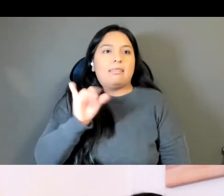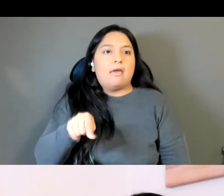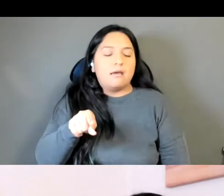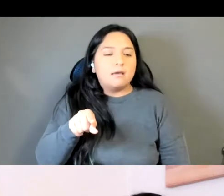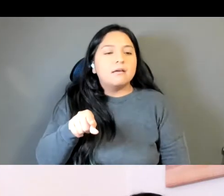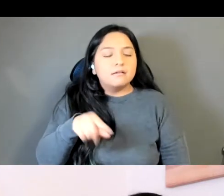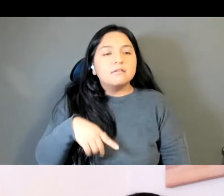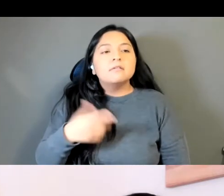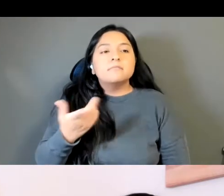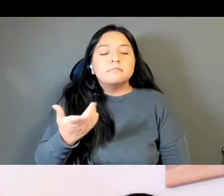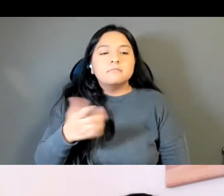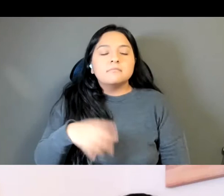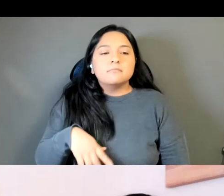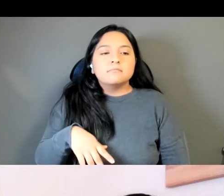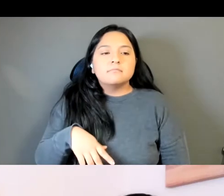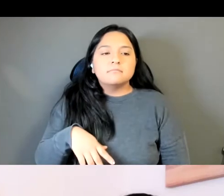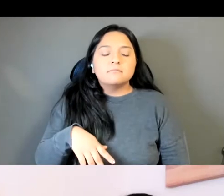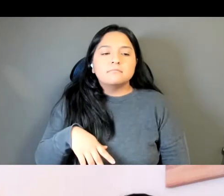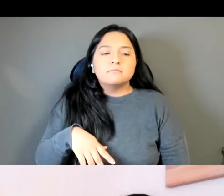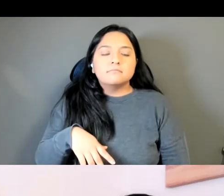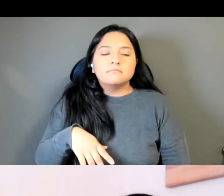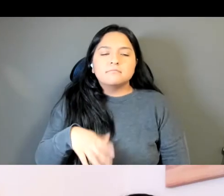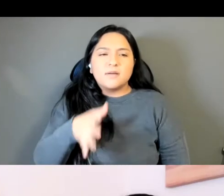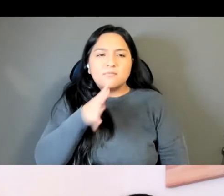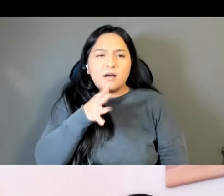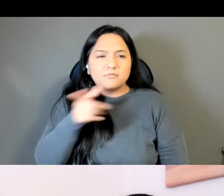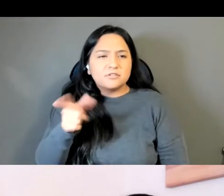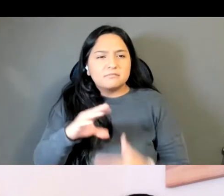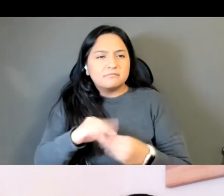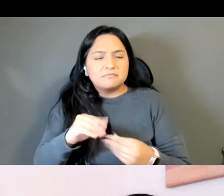And I think my mom said that like part of the reason they named the theory was because